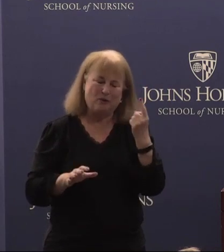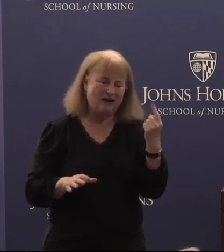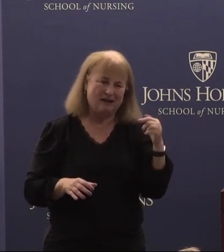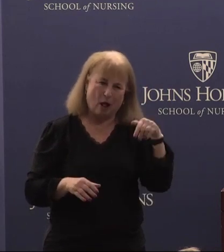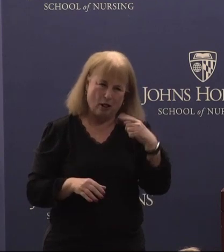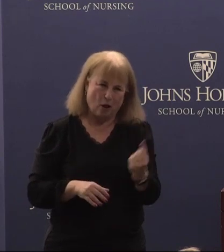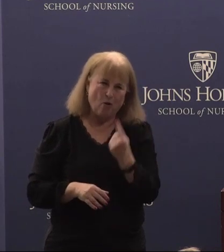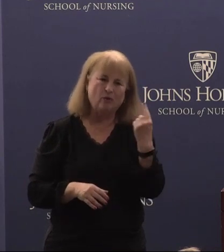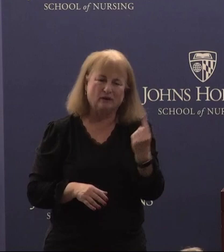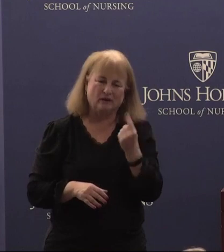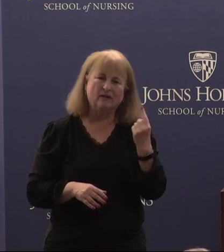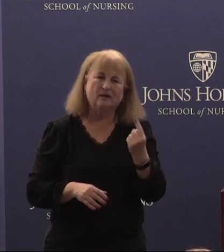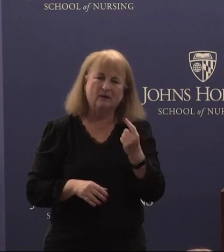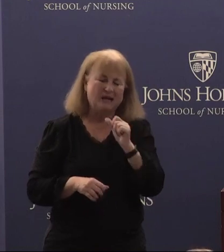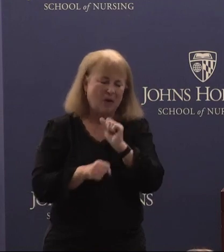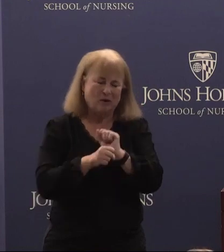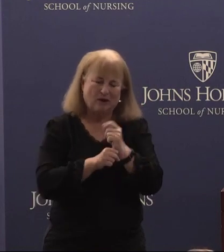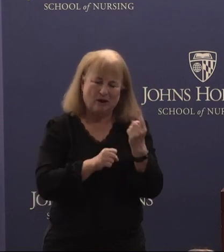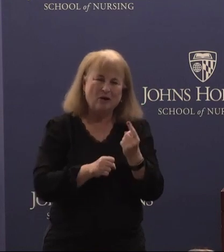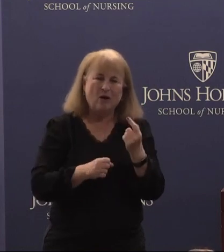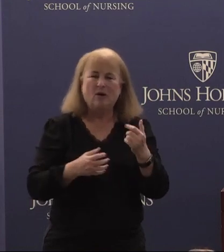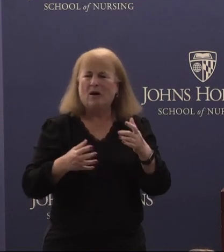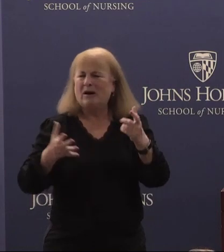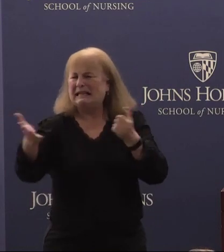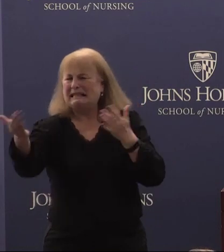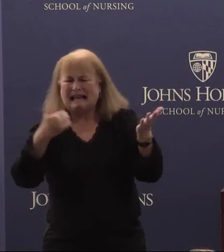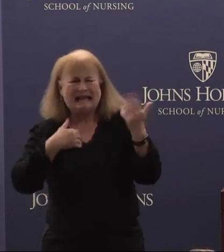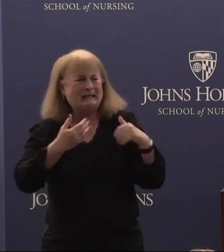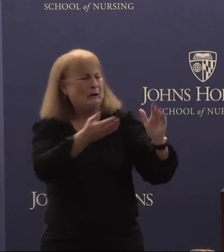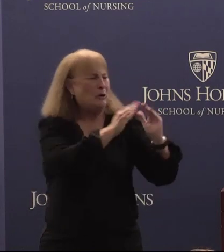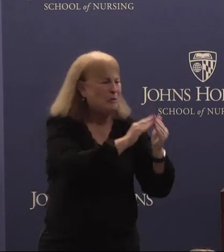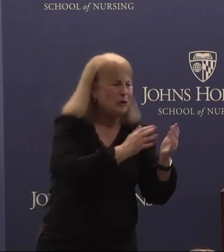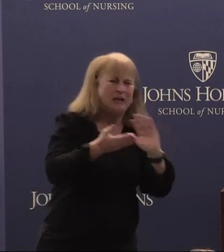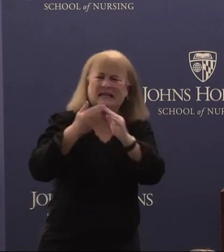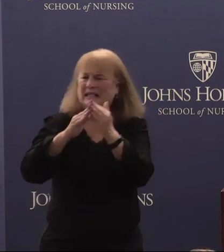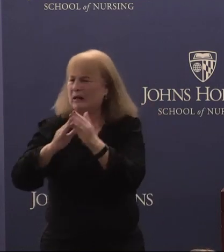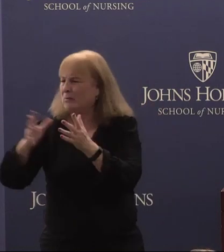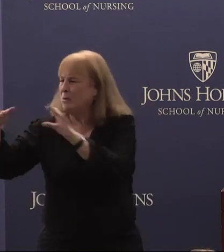that it takes communities of communities to get this kind of work done, that we need to bring